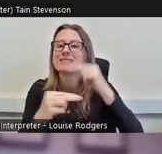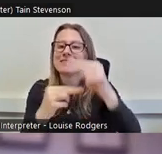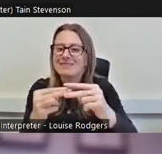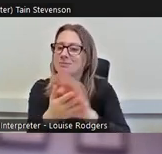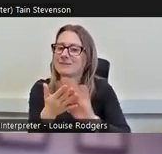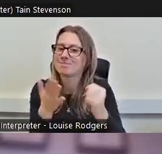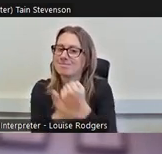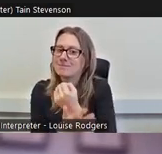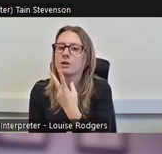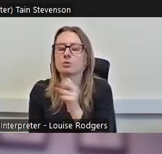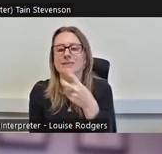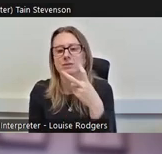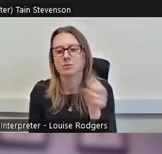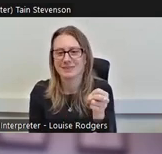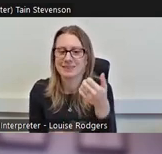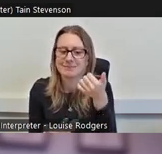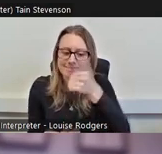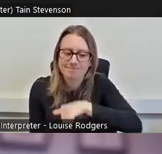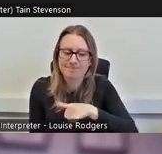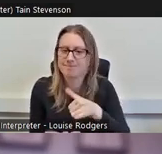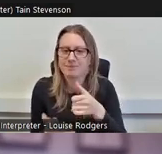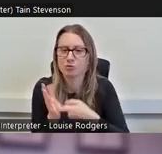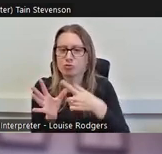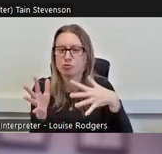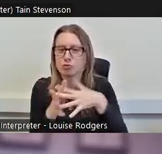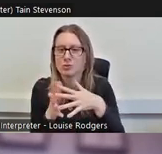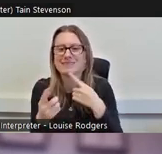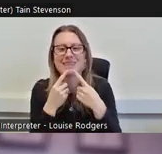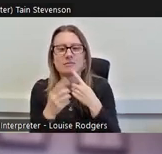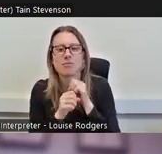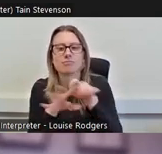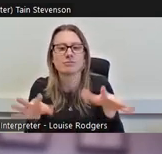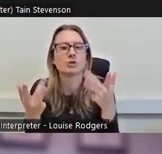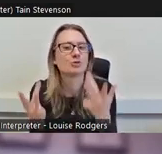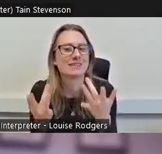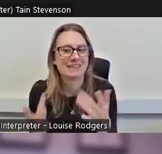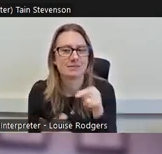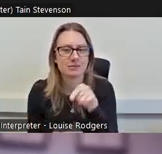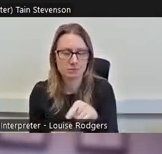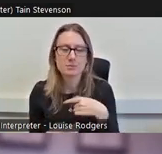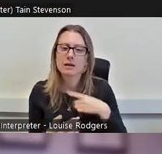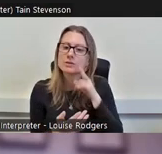2020 raw data has not been released yet, but we can see that pattern again from quintile 1 to 5.